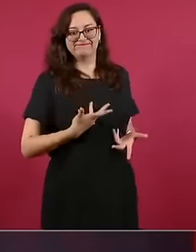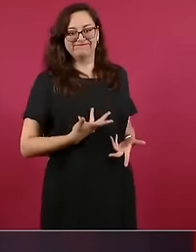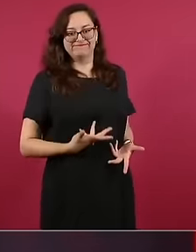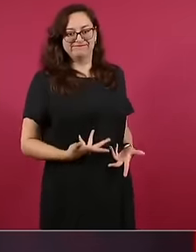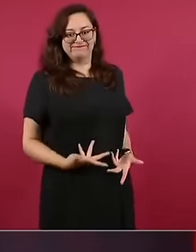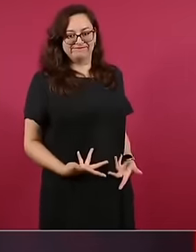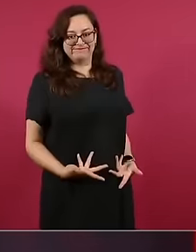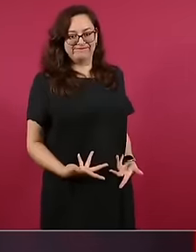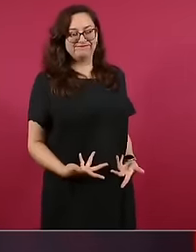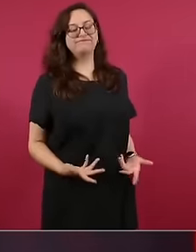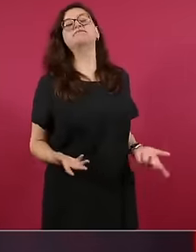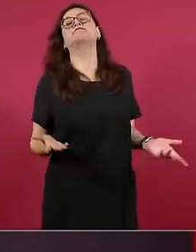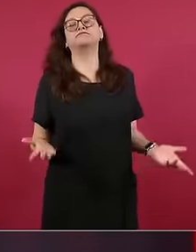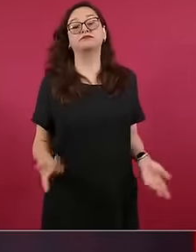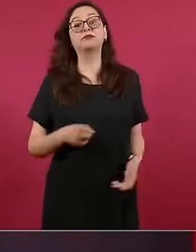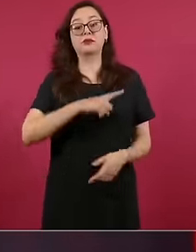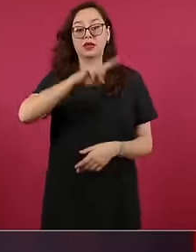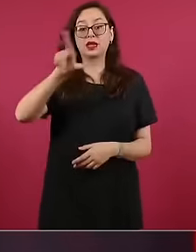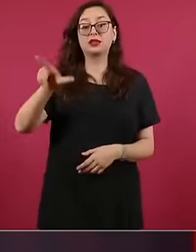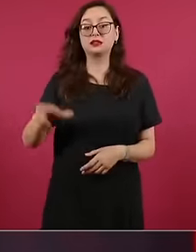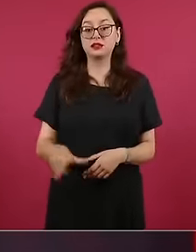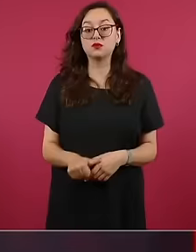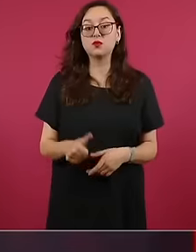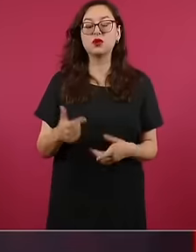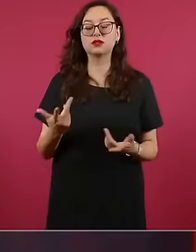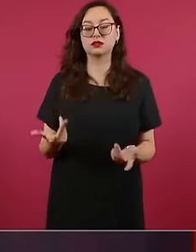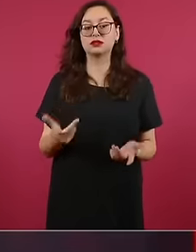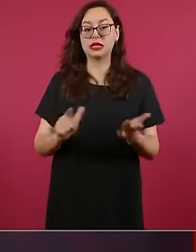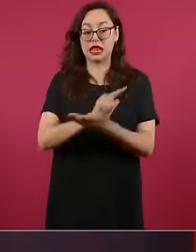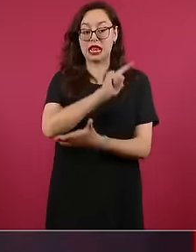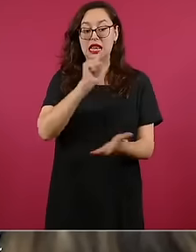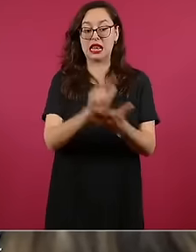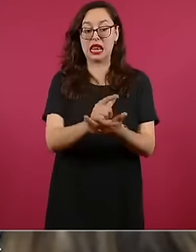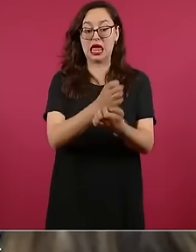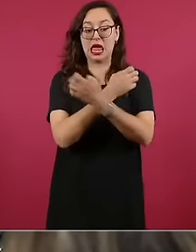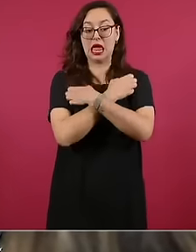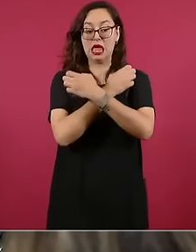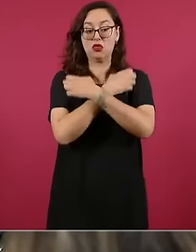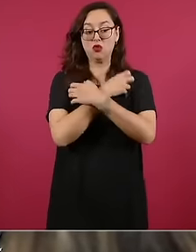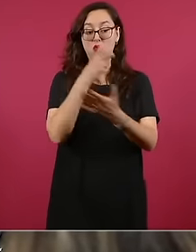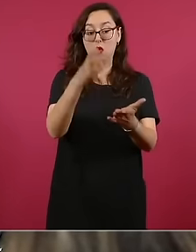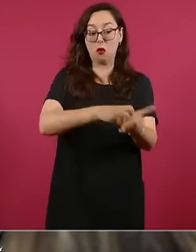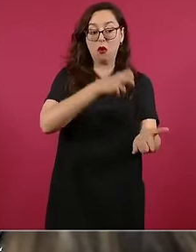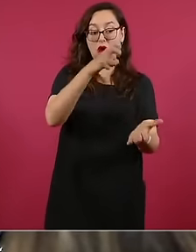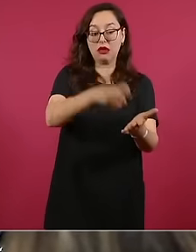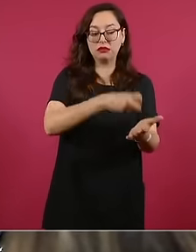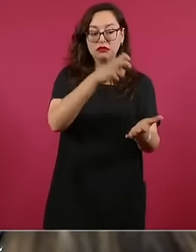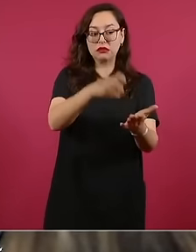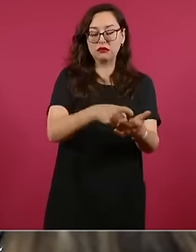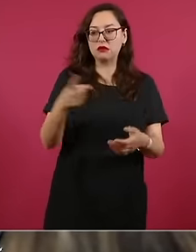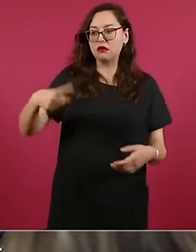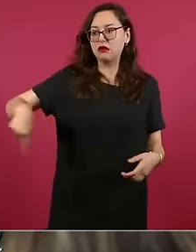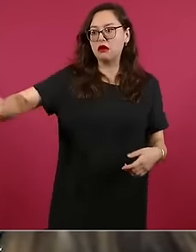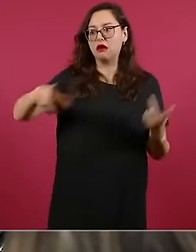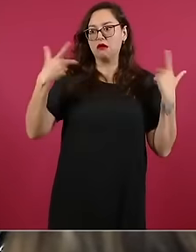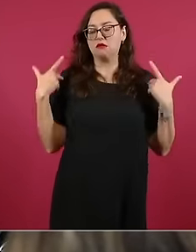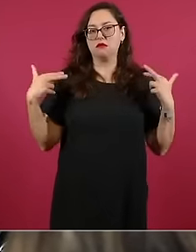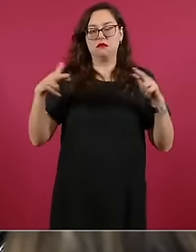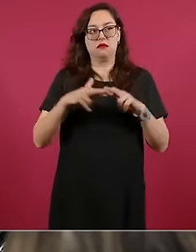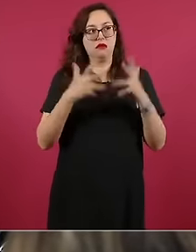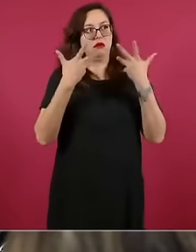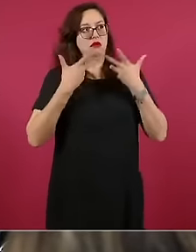defending their rights against the so-called educational reform were